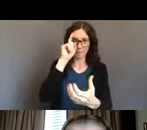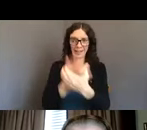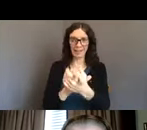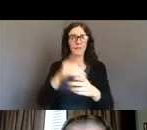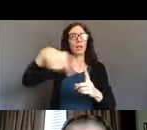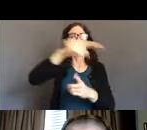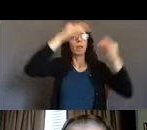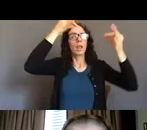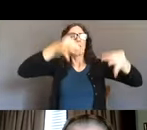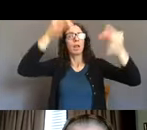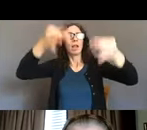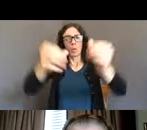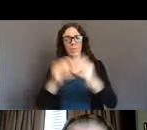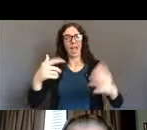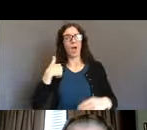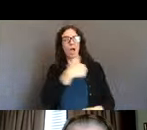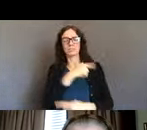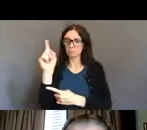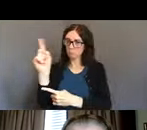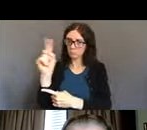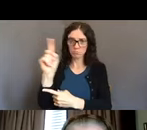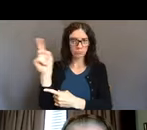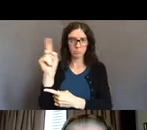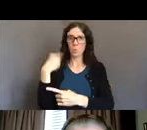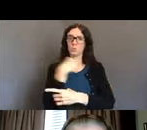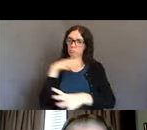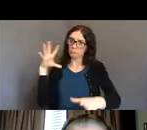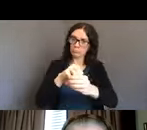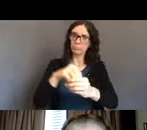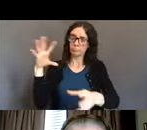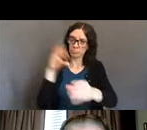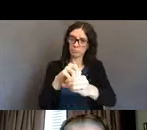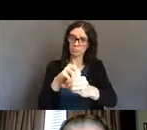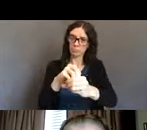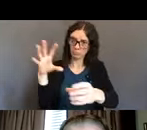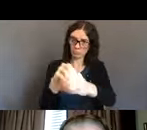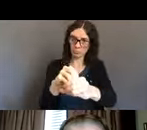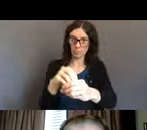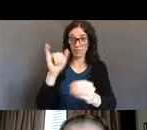It's also true for Disability Rights Oregon's Board, and our staff. And so early on in the pandemic,